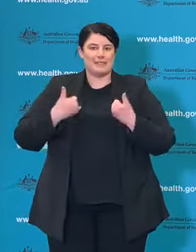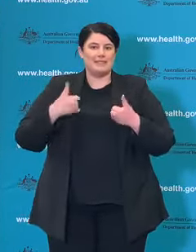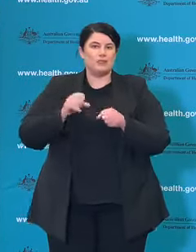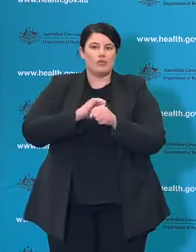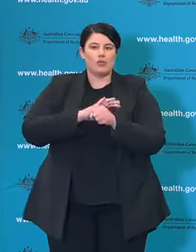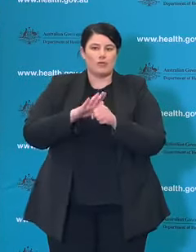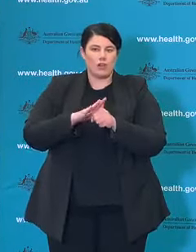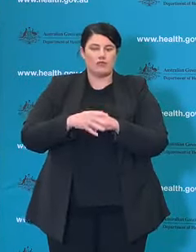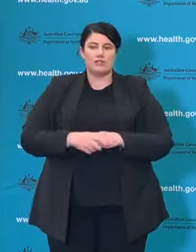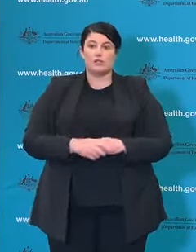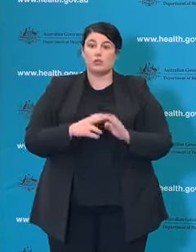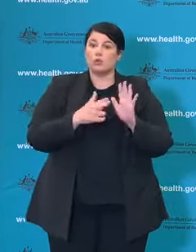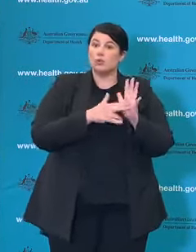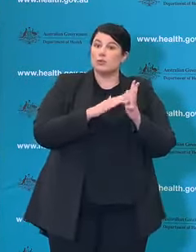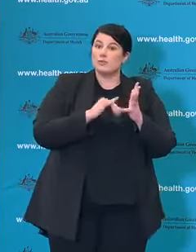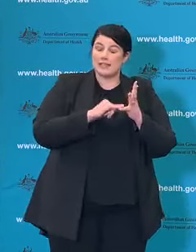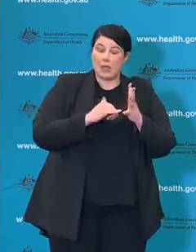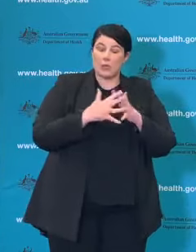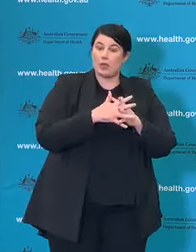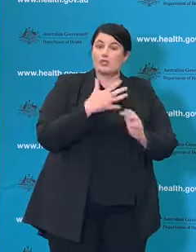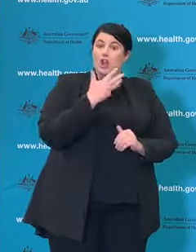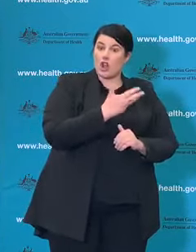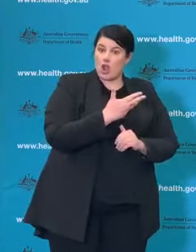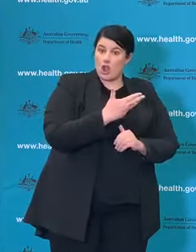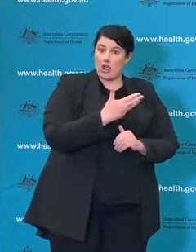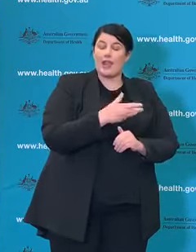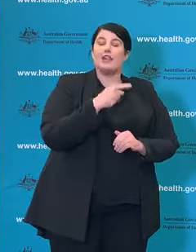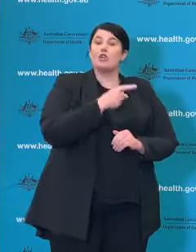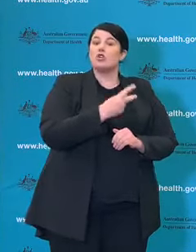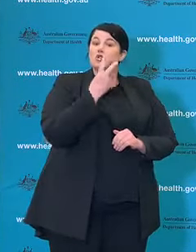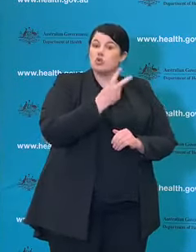were nine new cases. Two were overseas acquired, four were